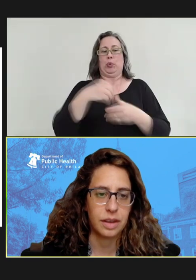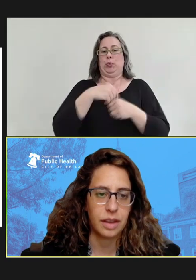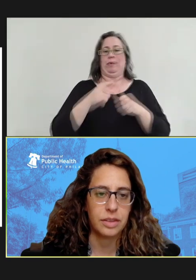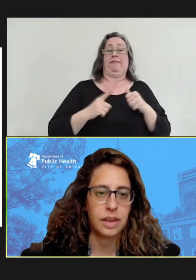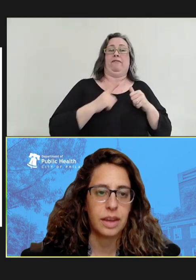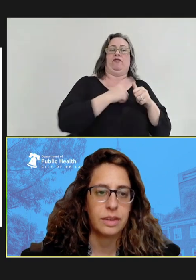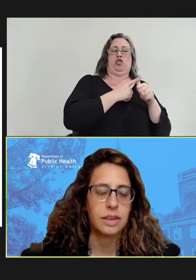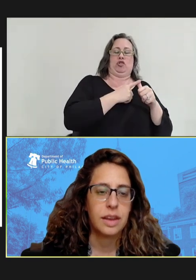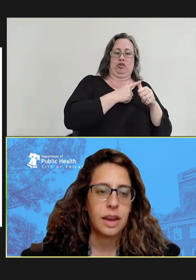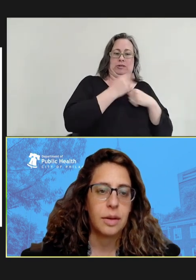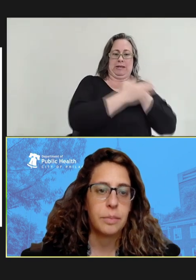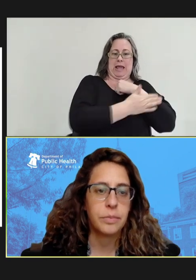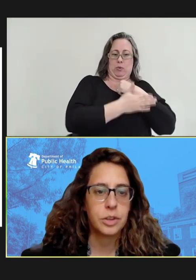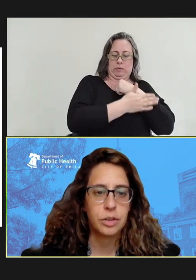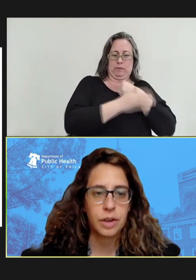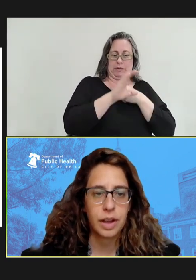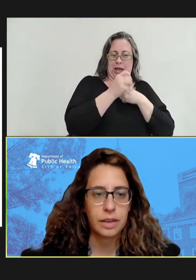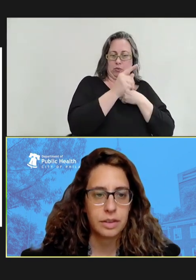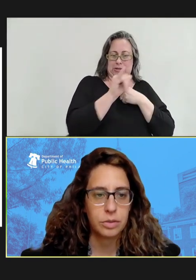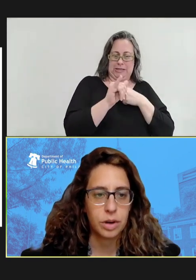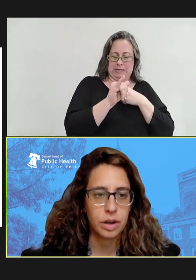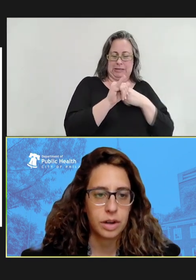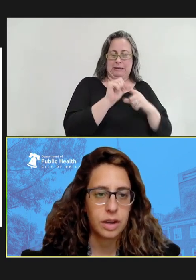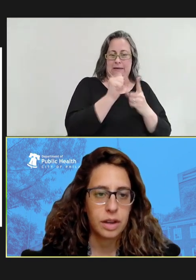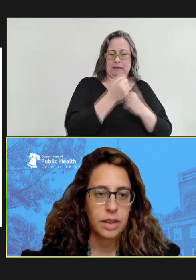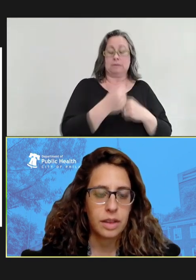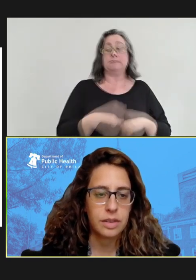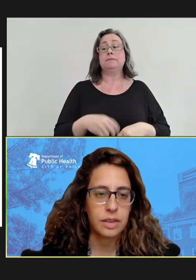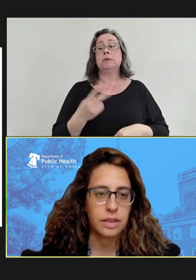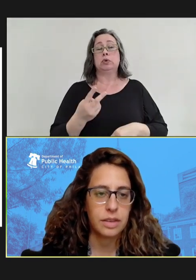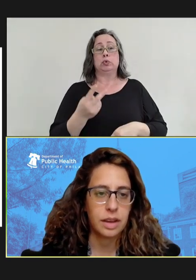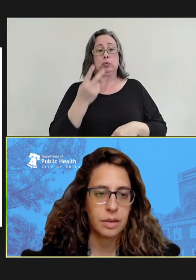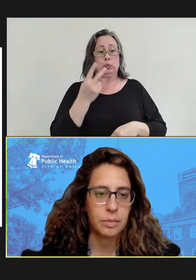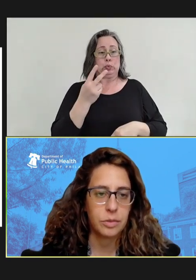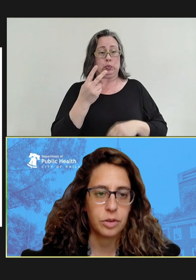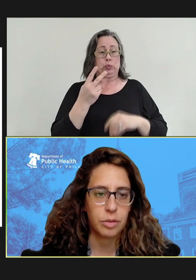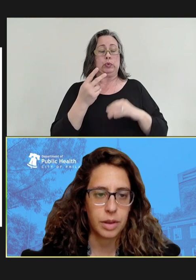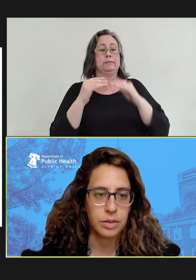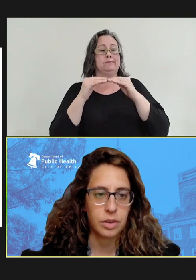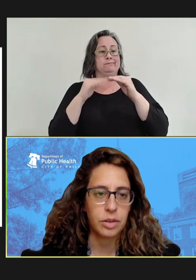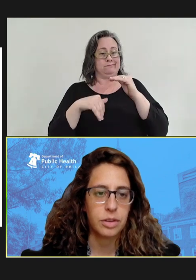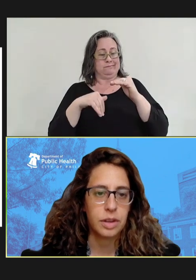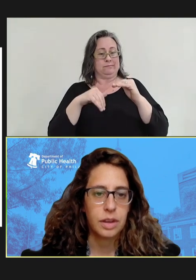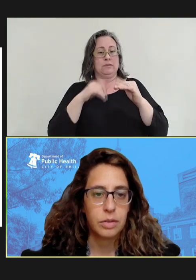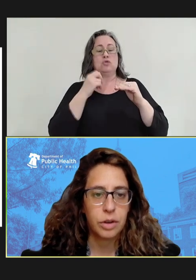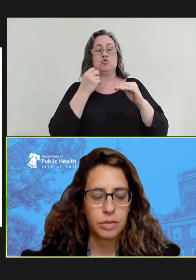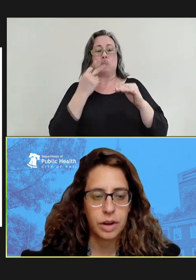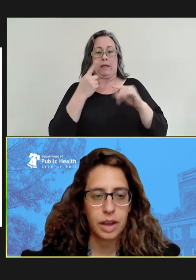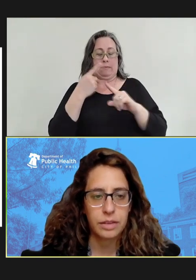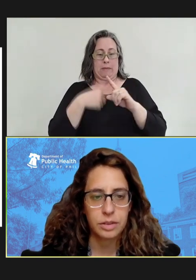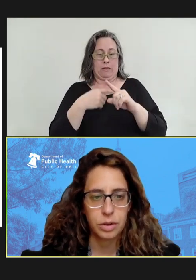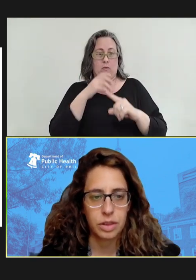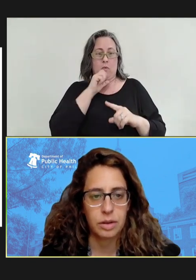county case. Two of our cases were less than 12 months old. Four of our cases were in that